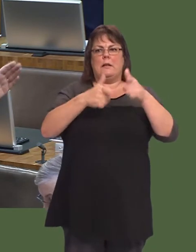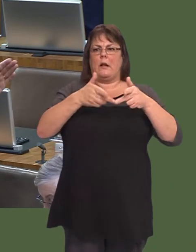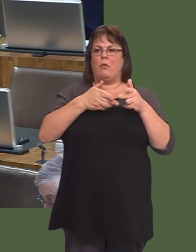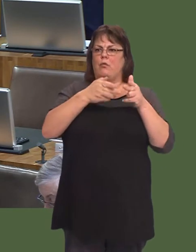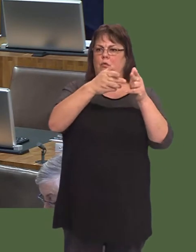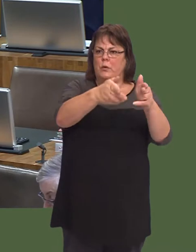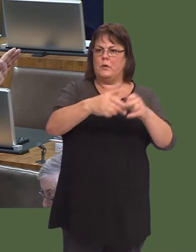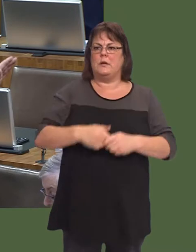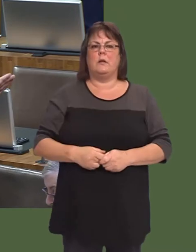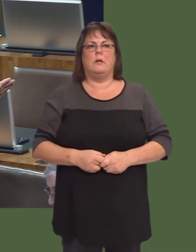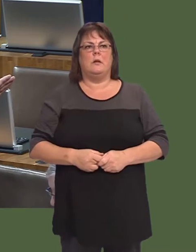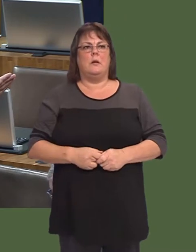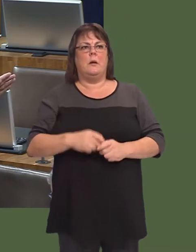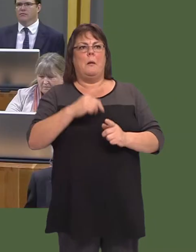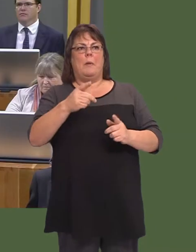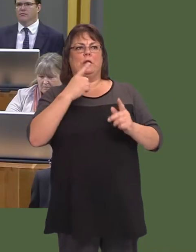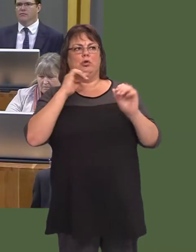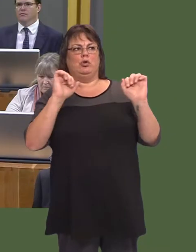We have some bike routes that tend to take people away into the countryside, but weíre